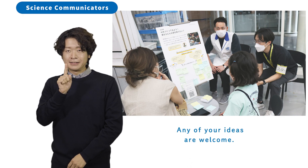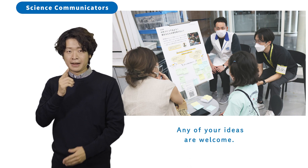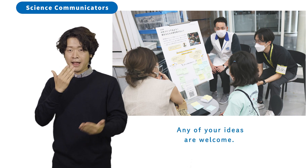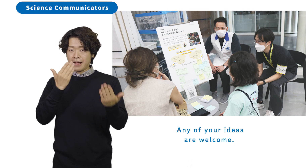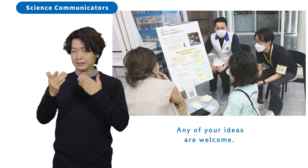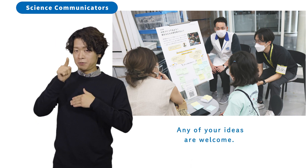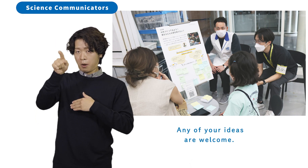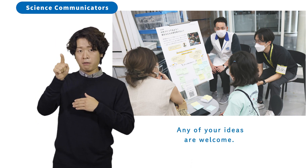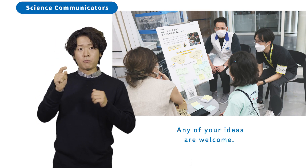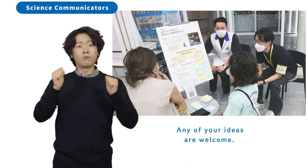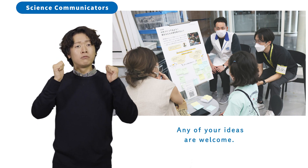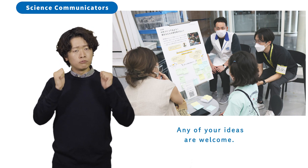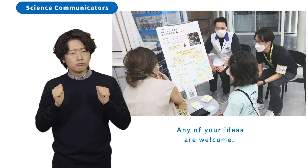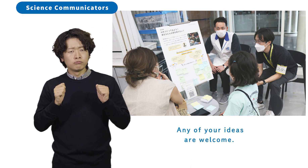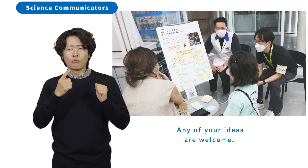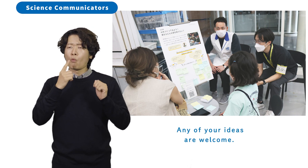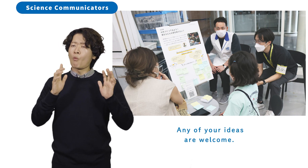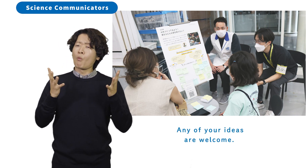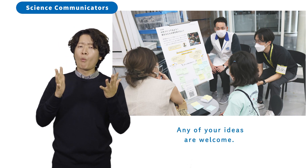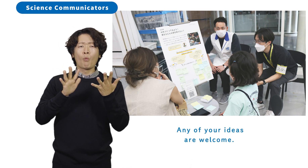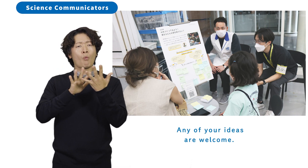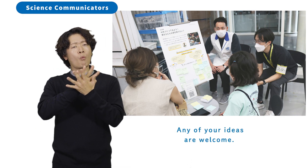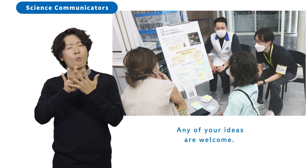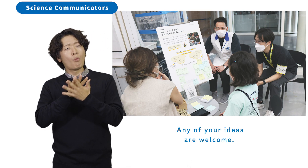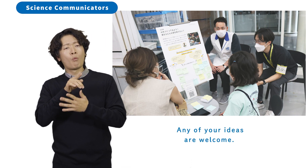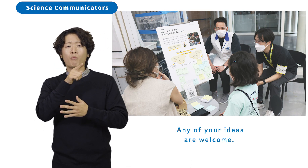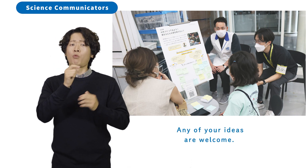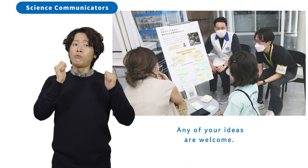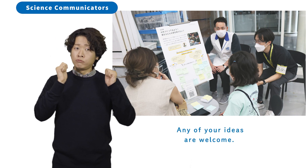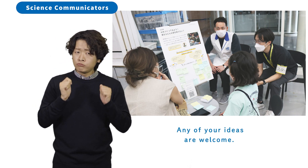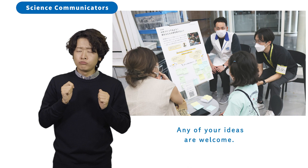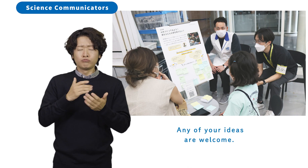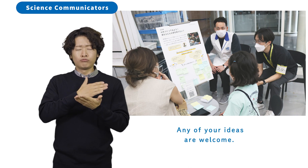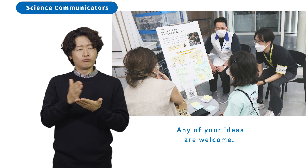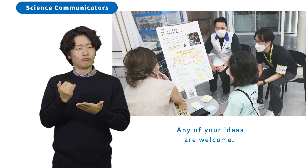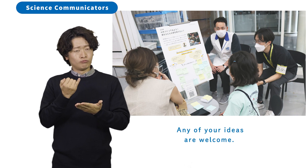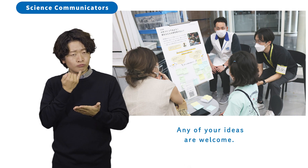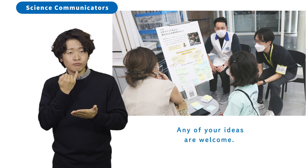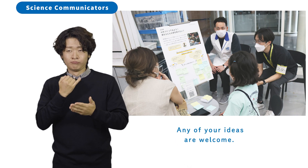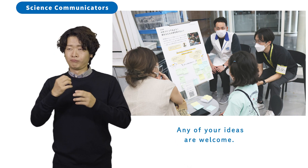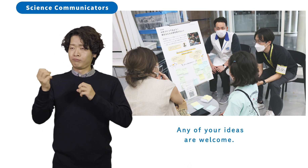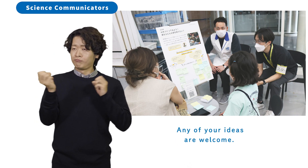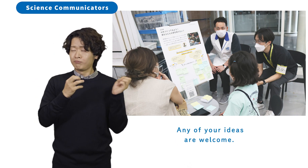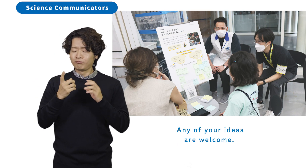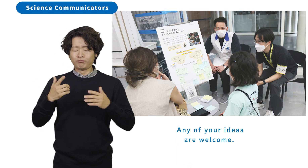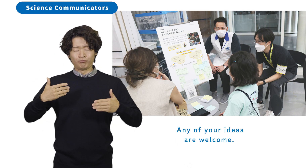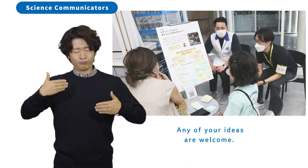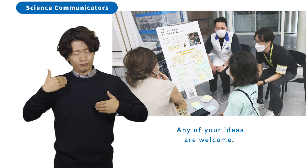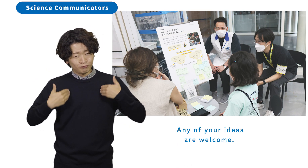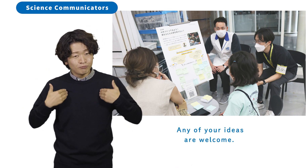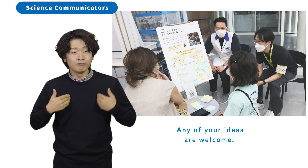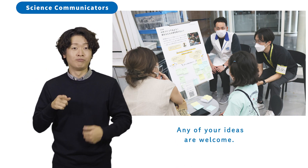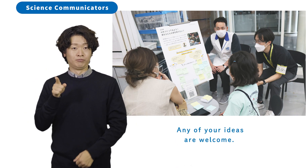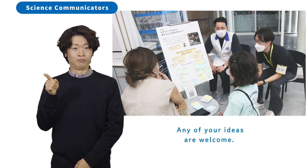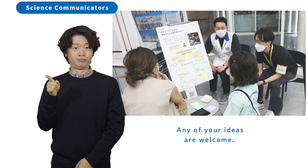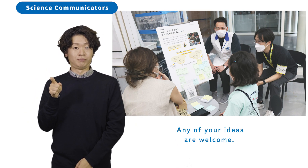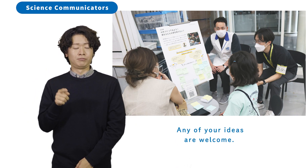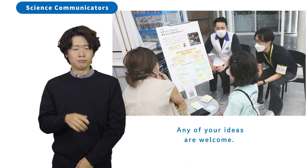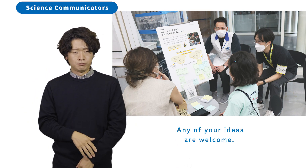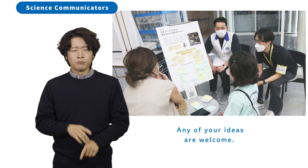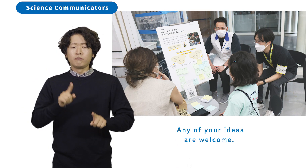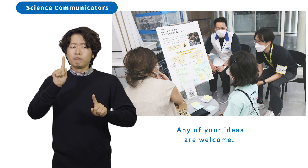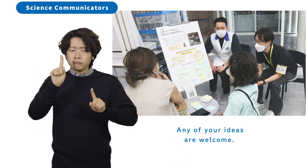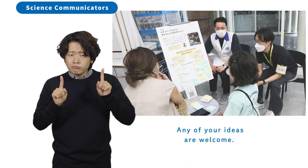Any of your ideas are welcome.